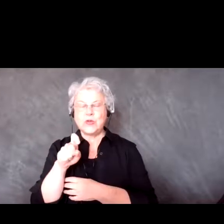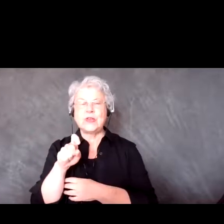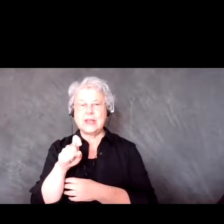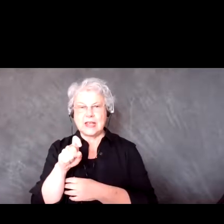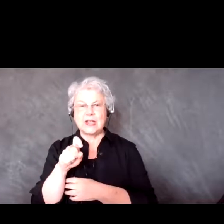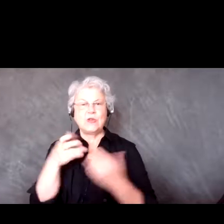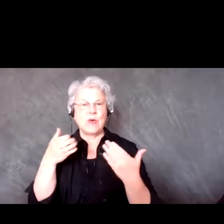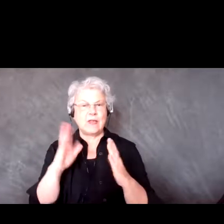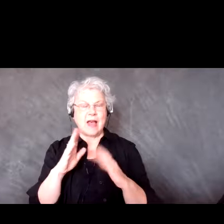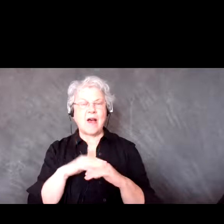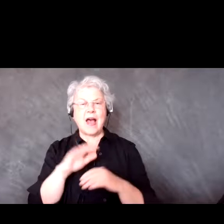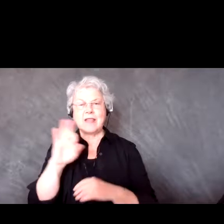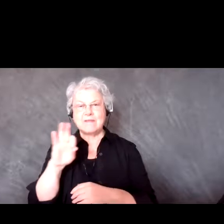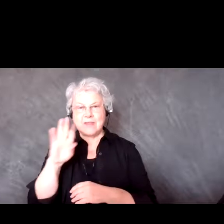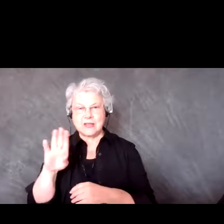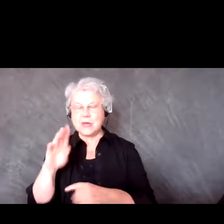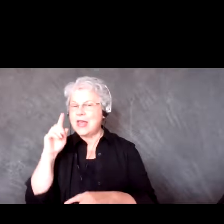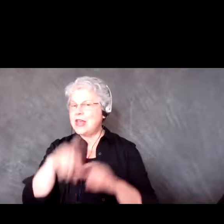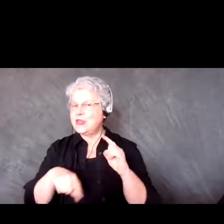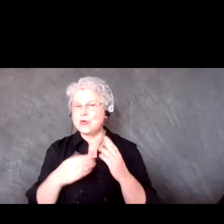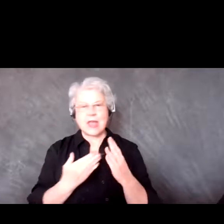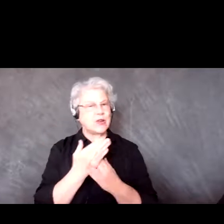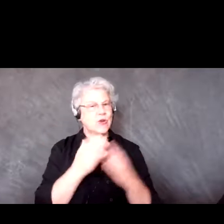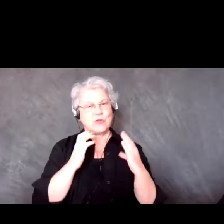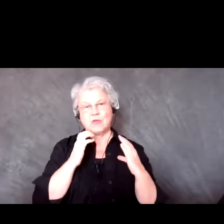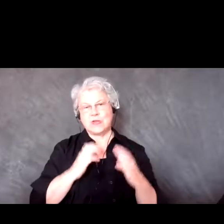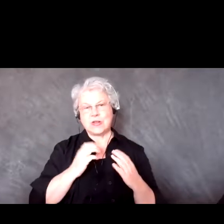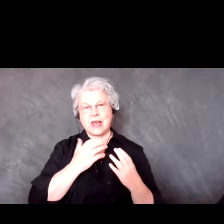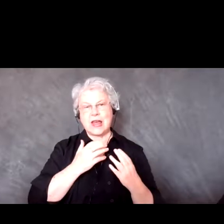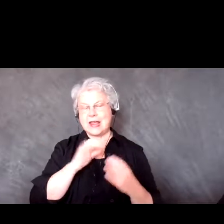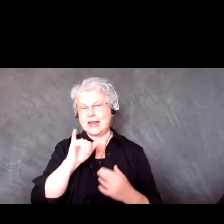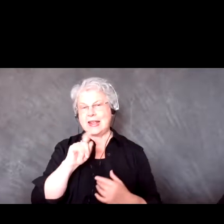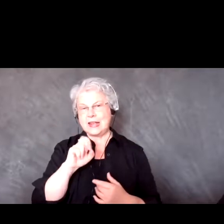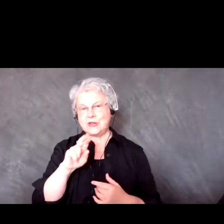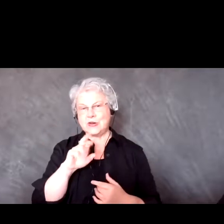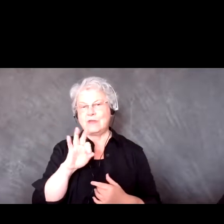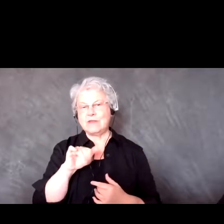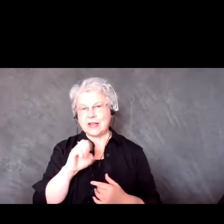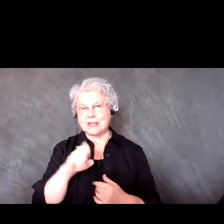do it through the actual client interface. You’ll actually need to go to Zoom dot US, go